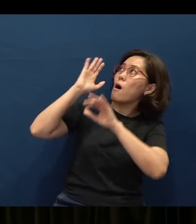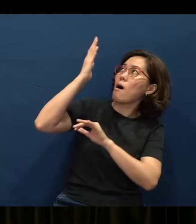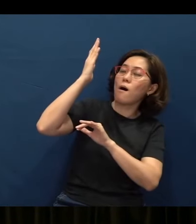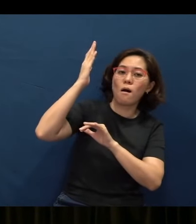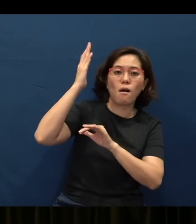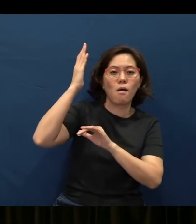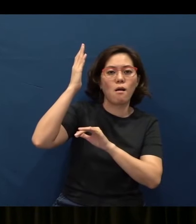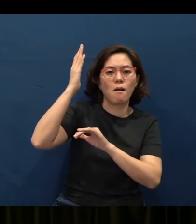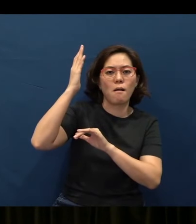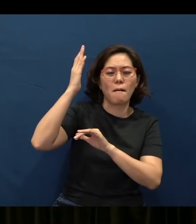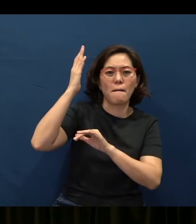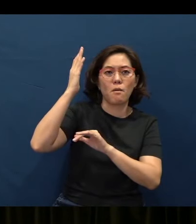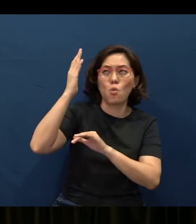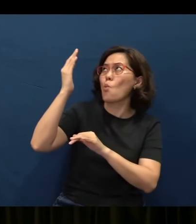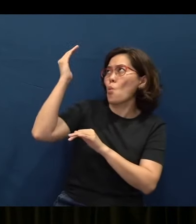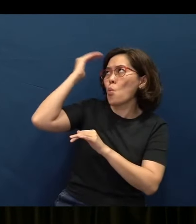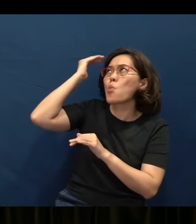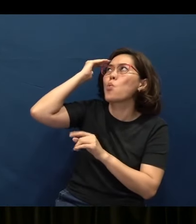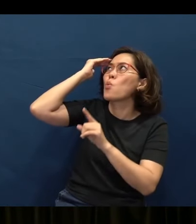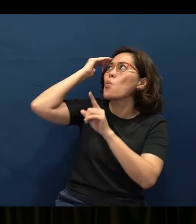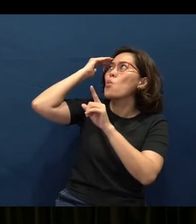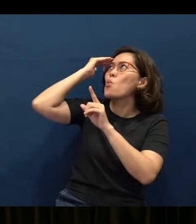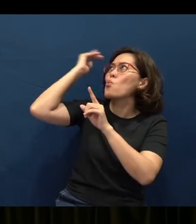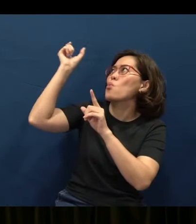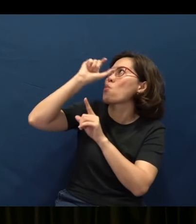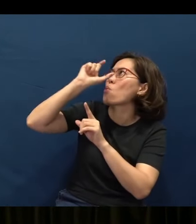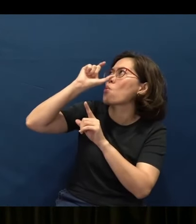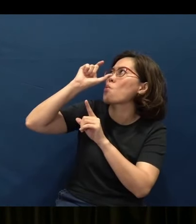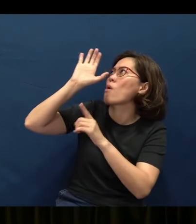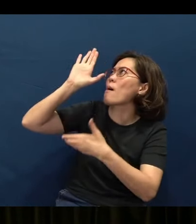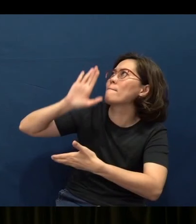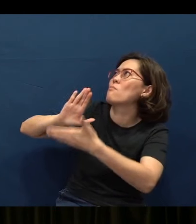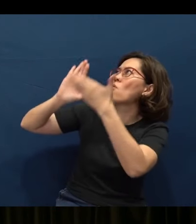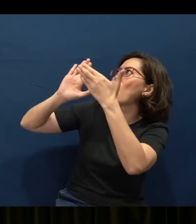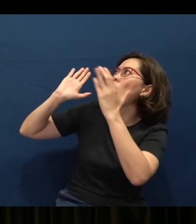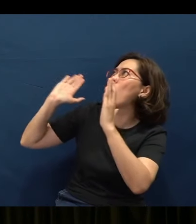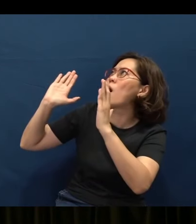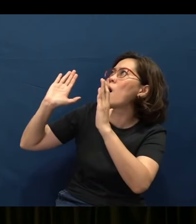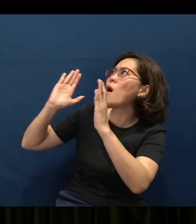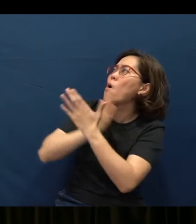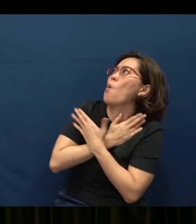It is being mindful and seeking God's presence (and) pleasure.